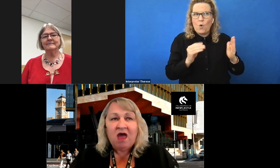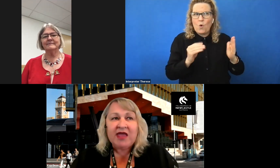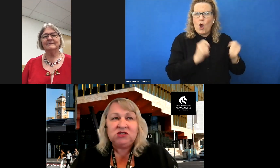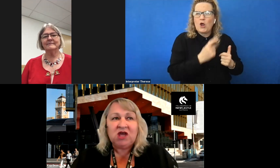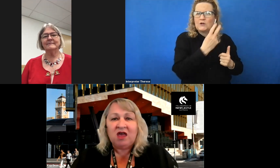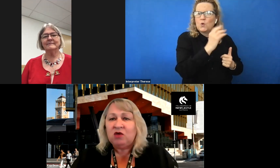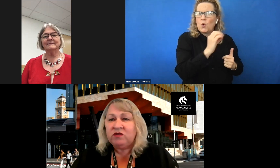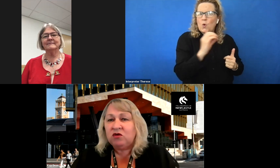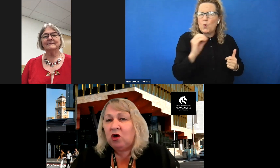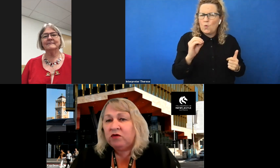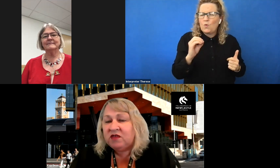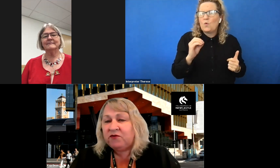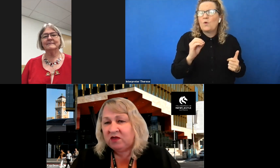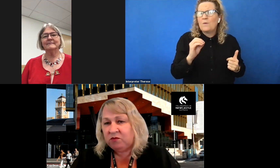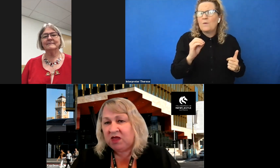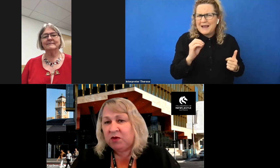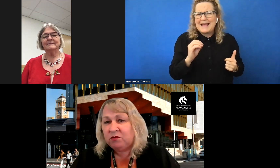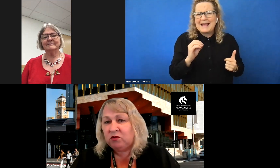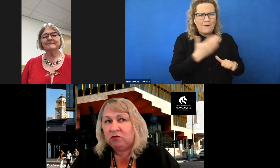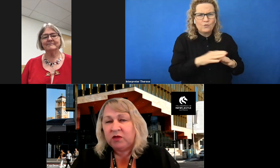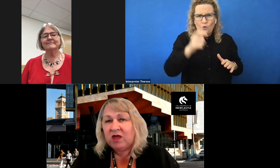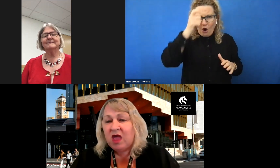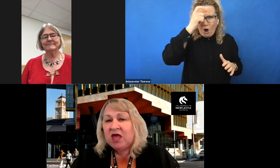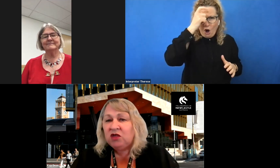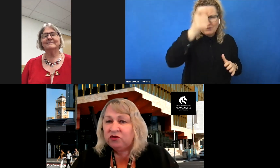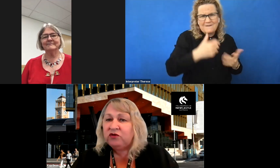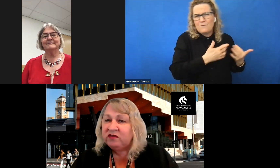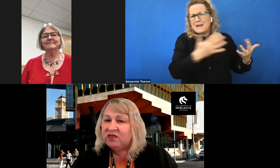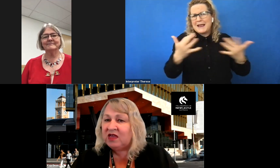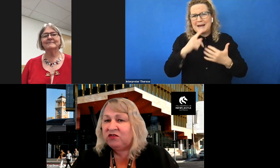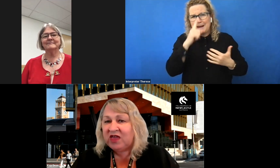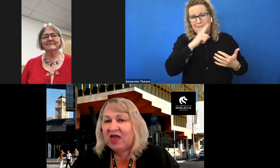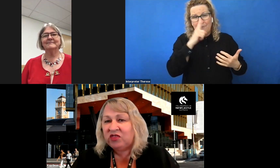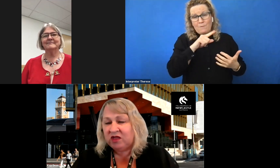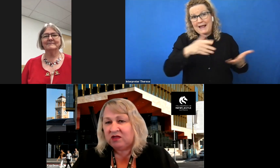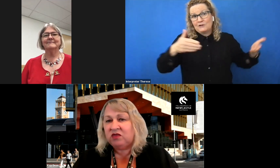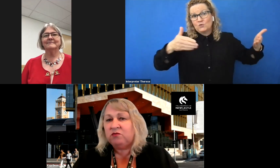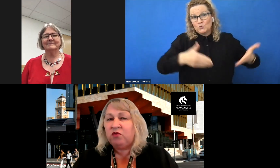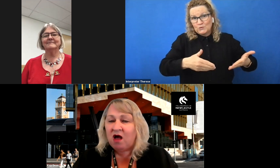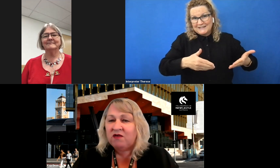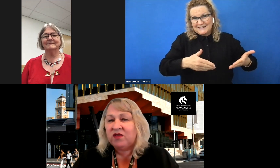and it was a new concept for so many people but introducing that to the Catholic, the private,